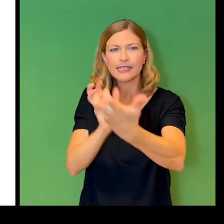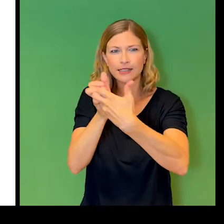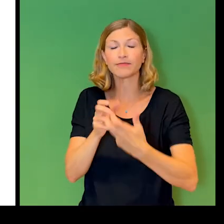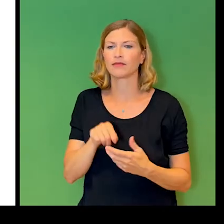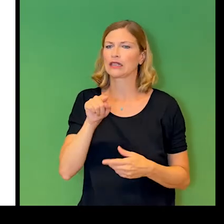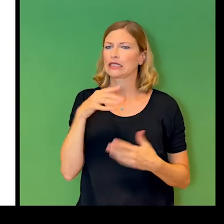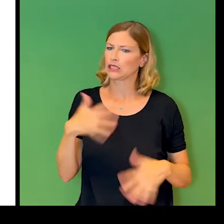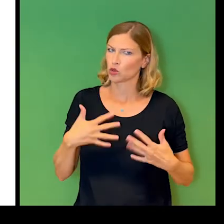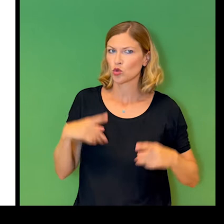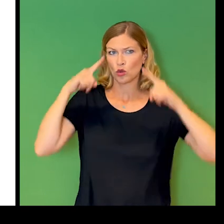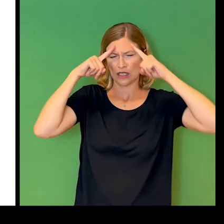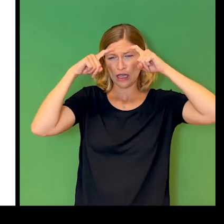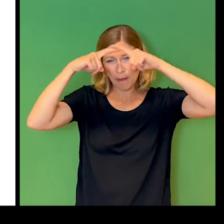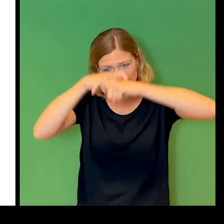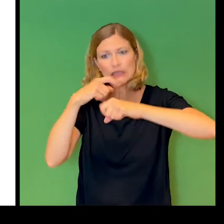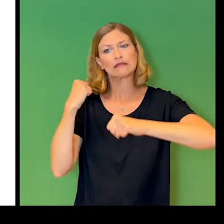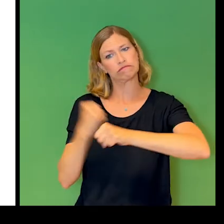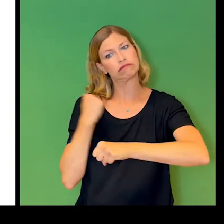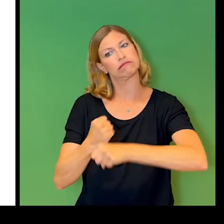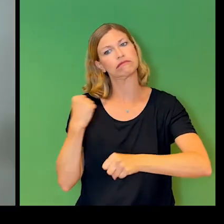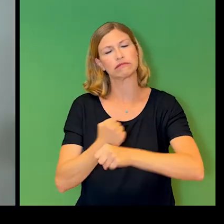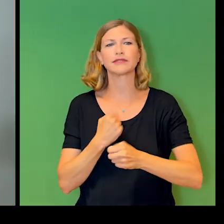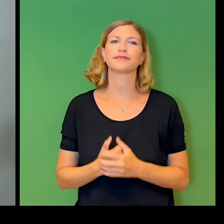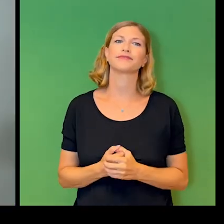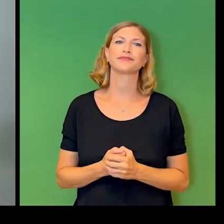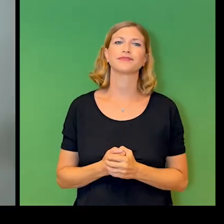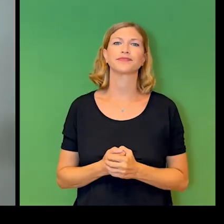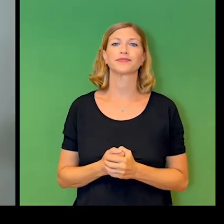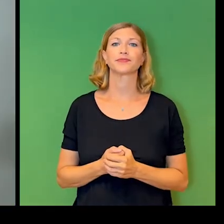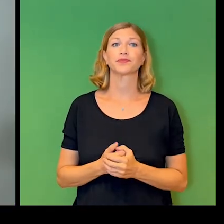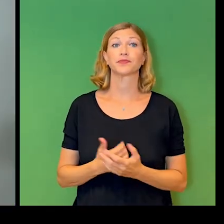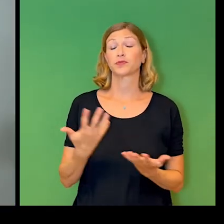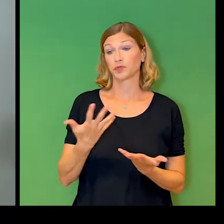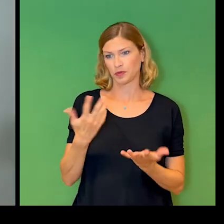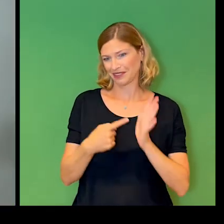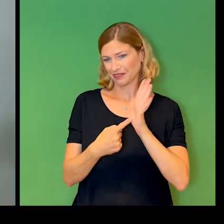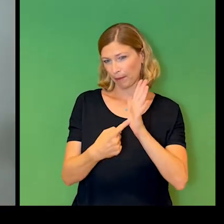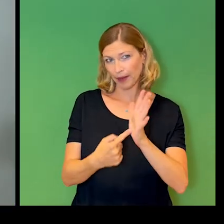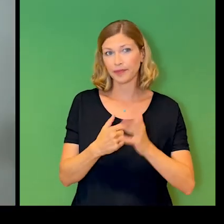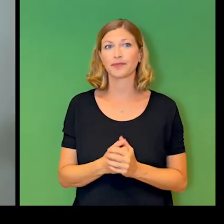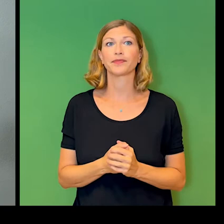of inclusion in emerging technologies? These examples and others are really exciting